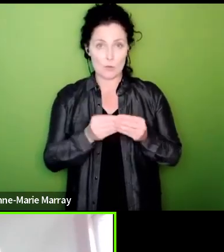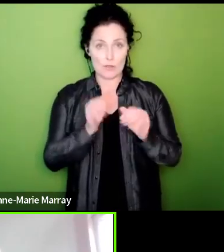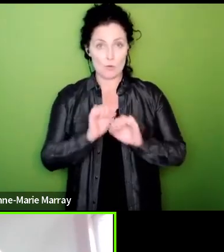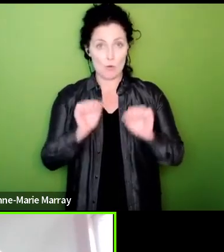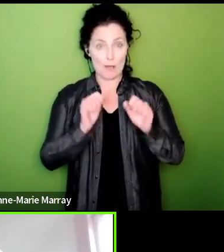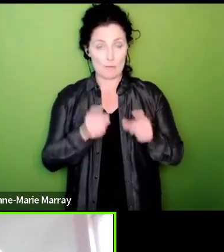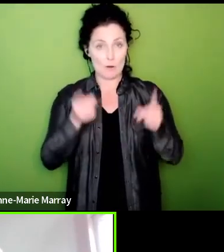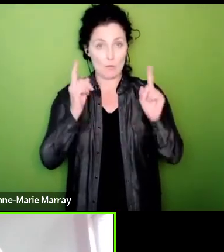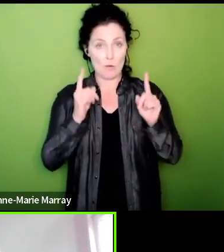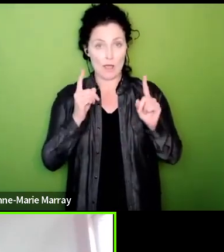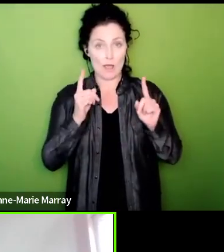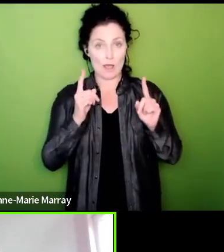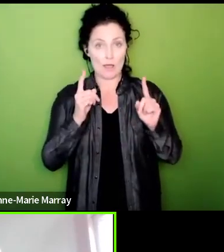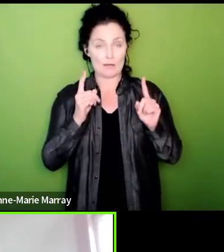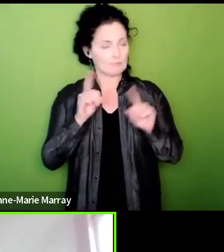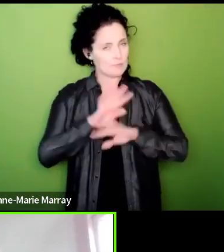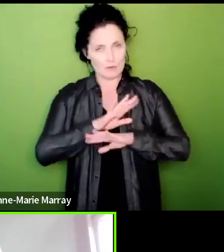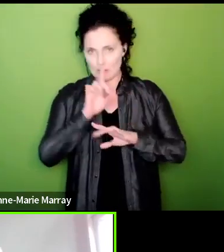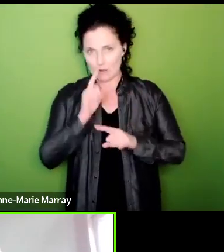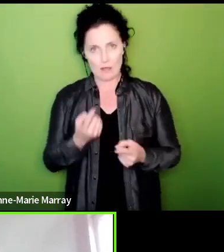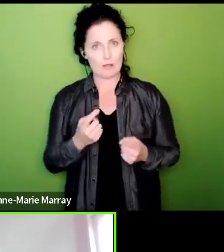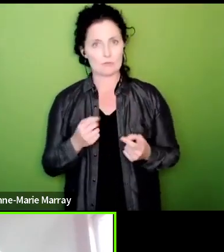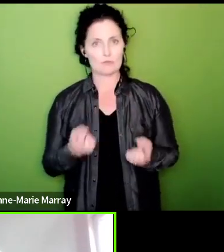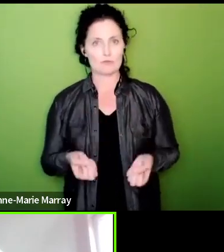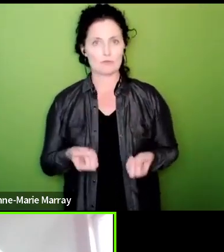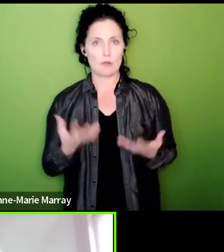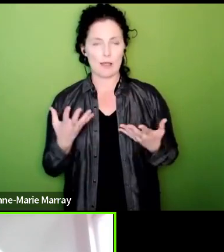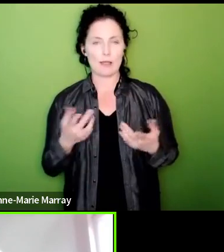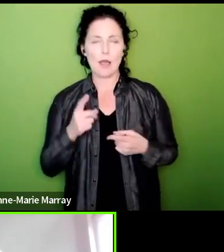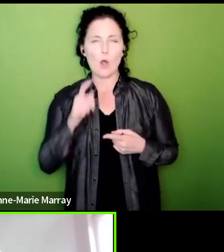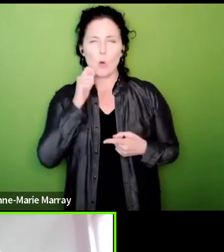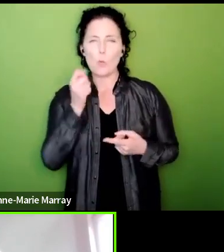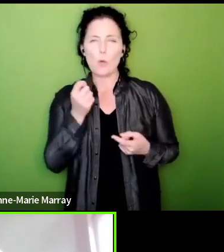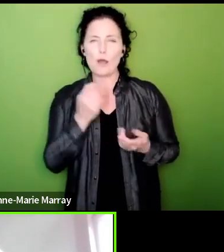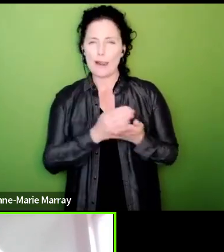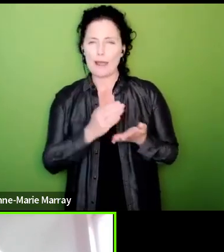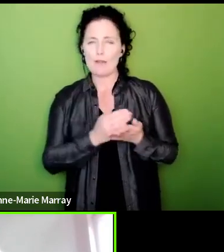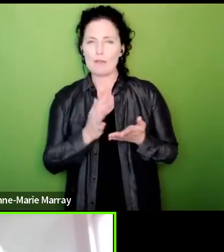be made clear when the union is inducing people to take strikes in in the weeks and months ahead